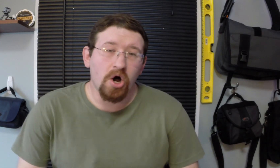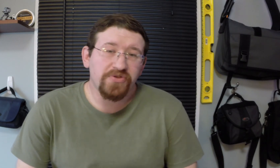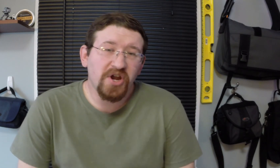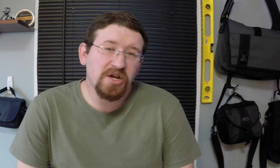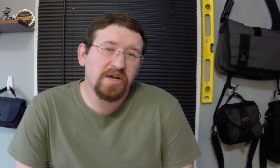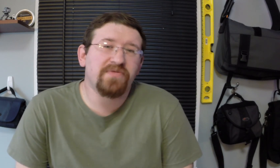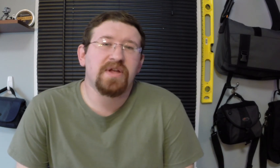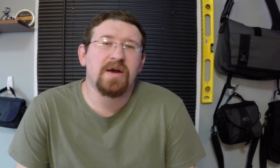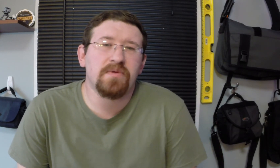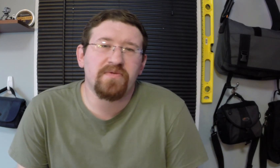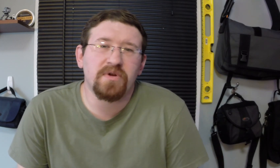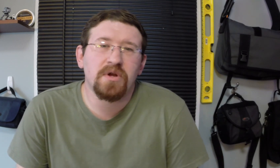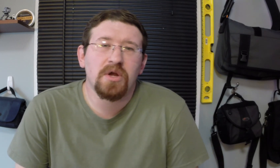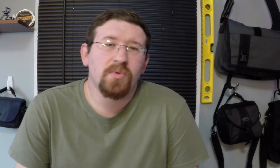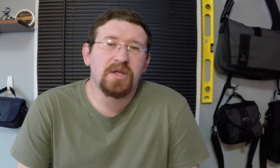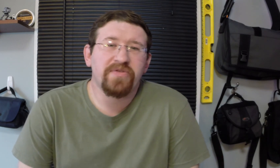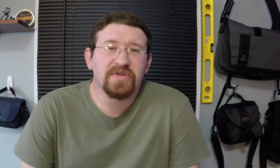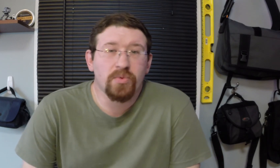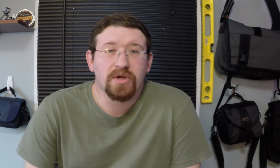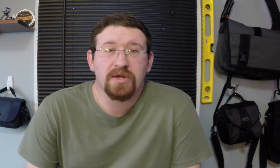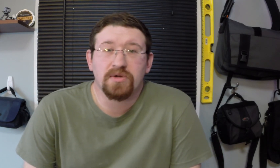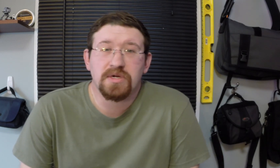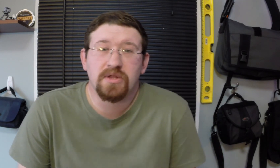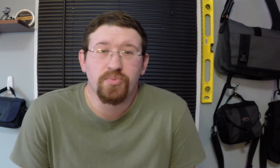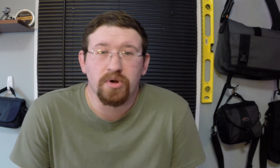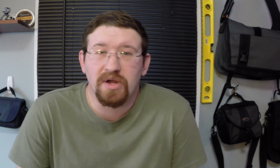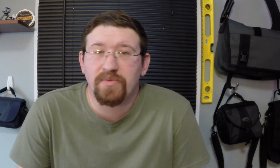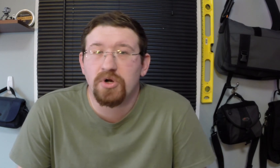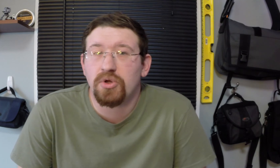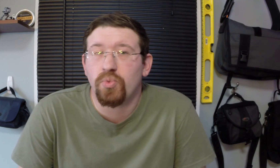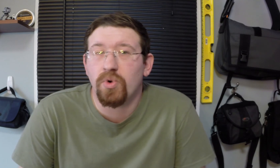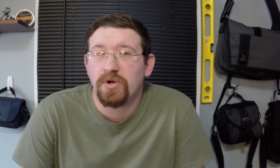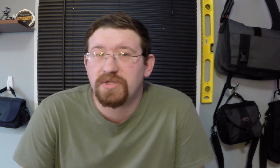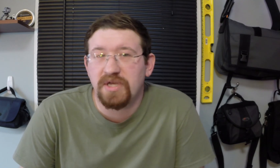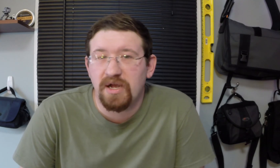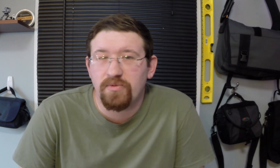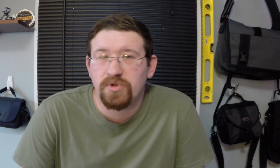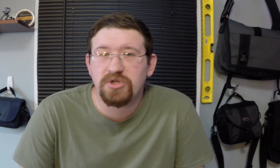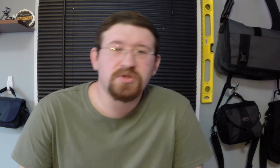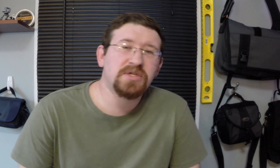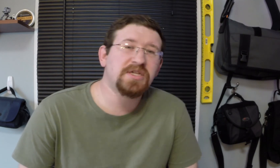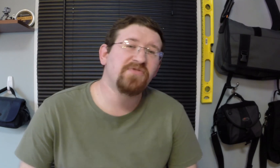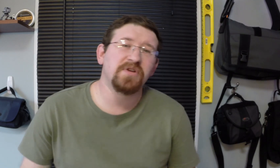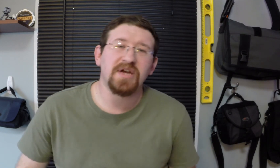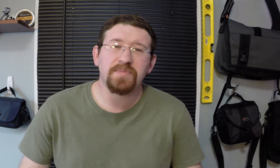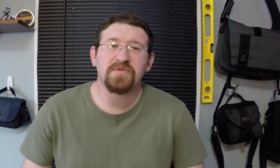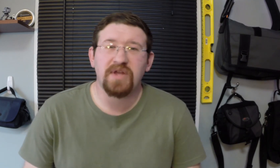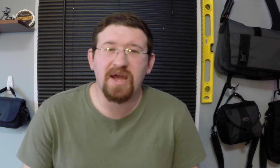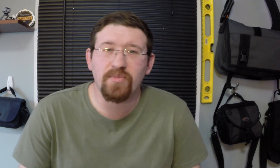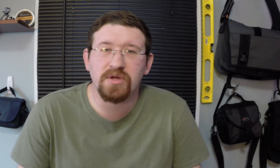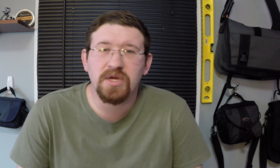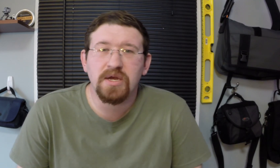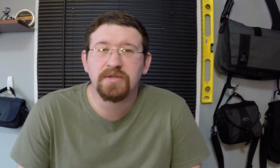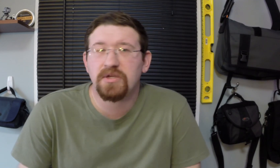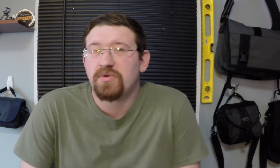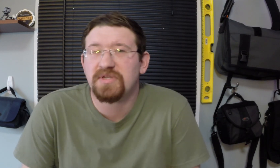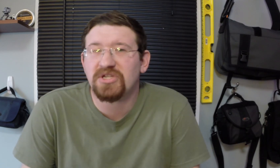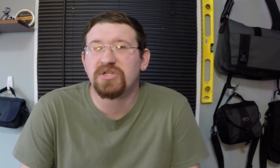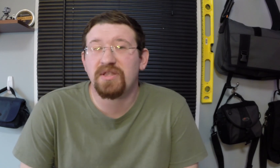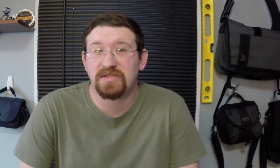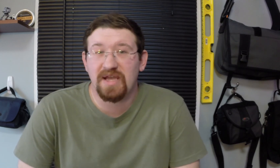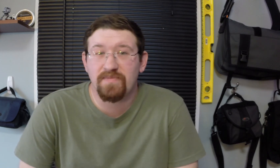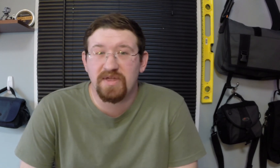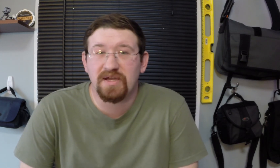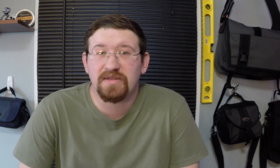Alternatively, Wycliffe is working on another program called WordSign, which uses different types of cameras to do essentially the same thing.